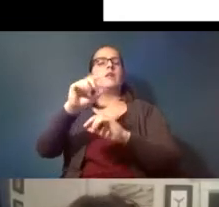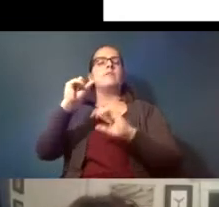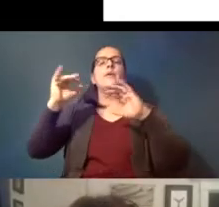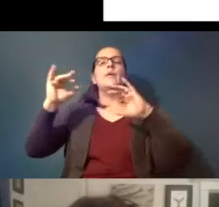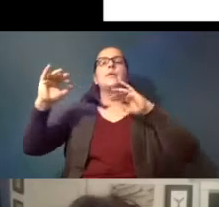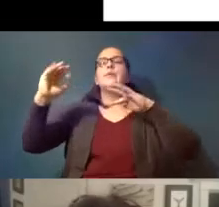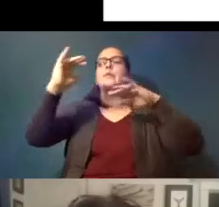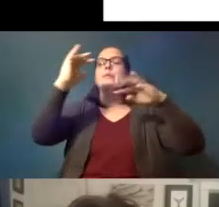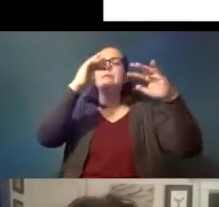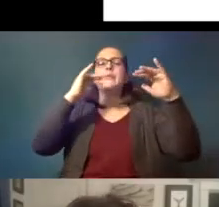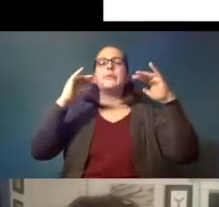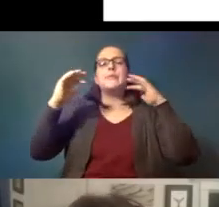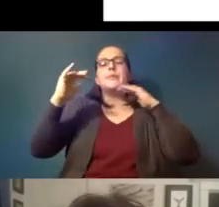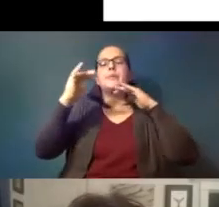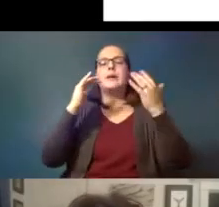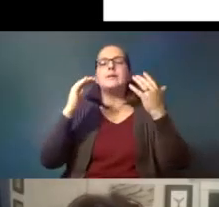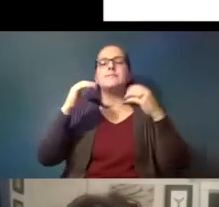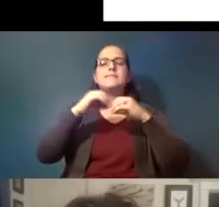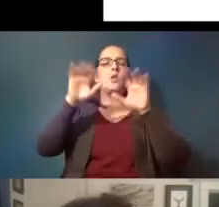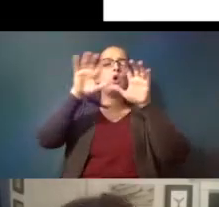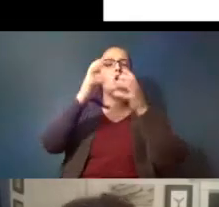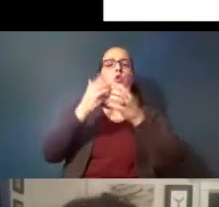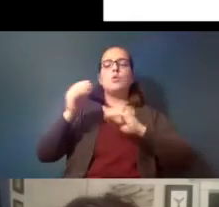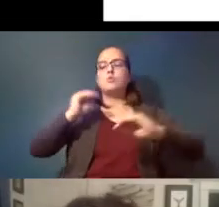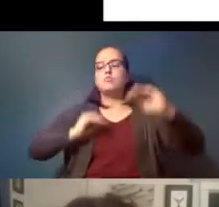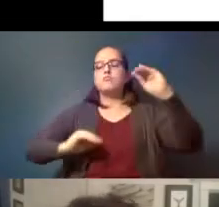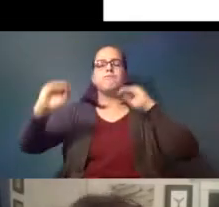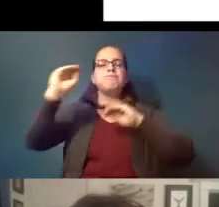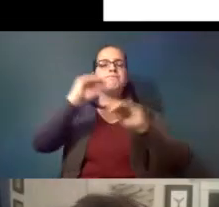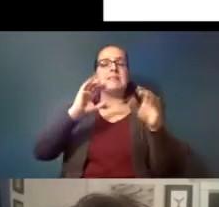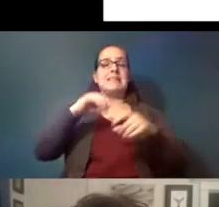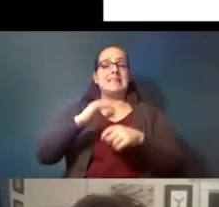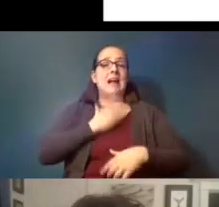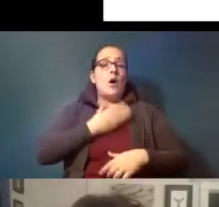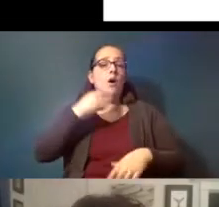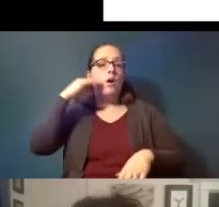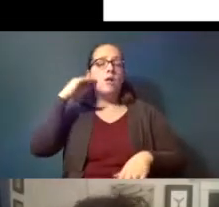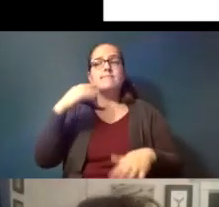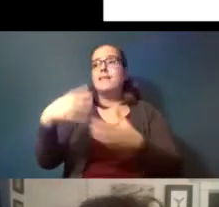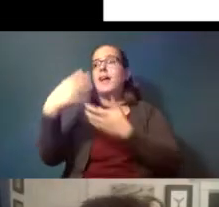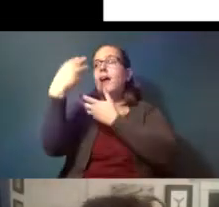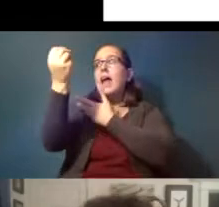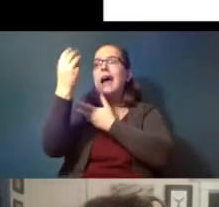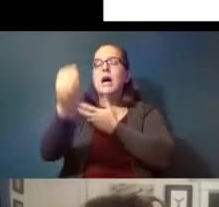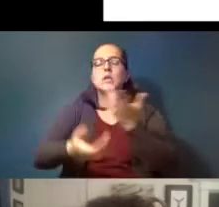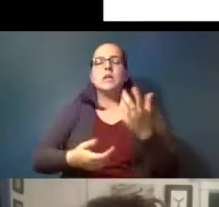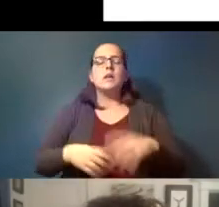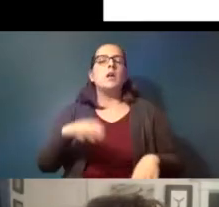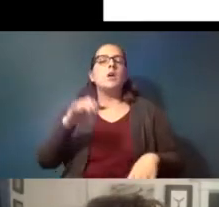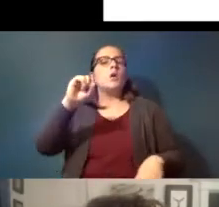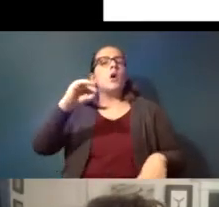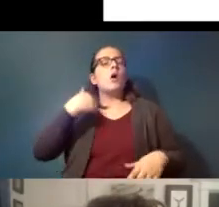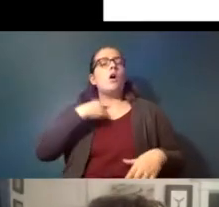they're in global circulation they're in our homes they're outside um and so we're getting most of